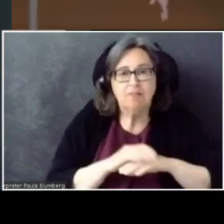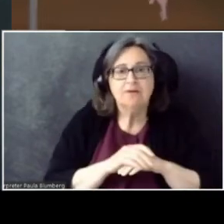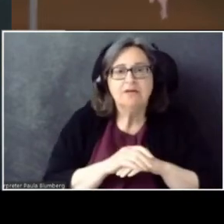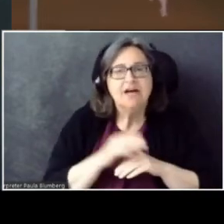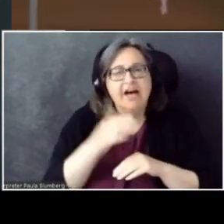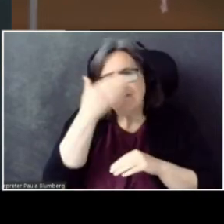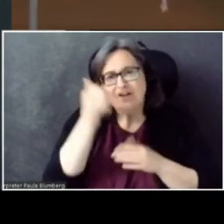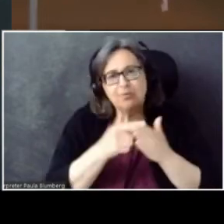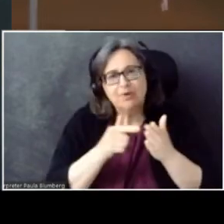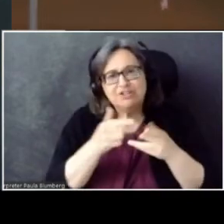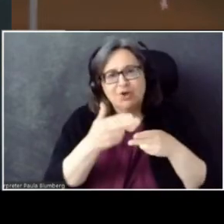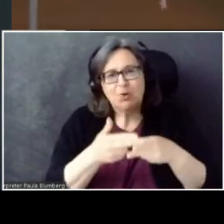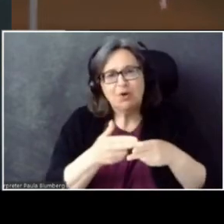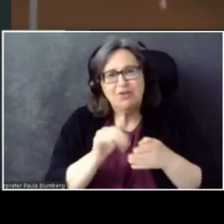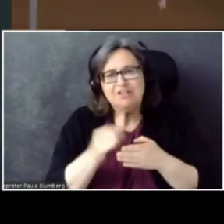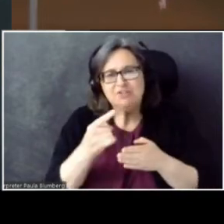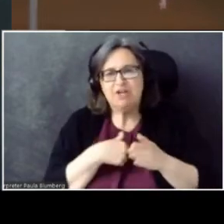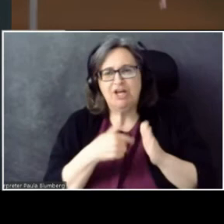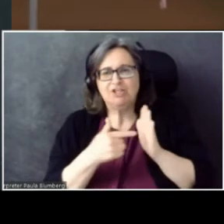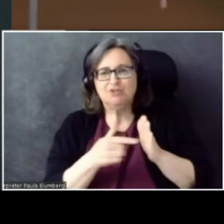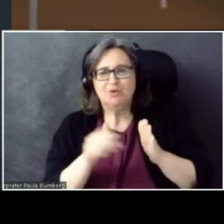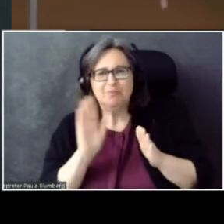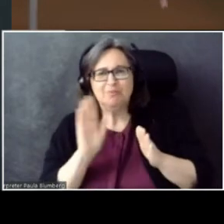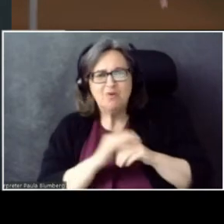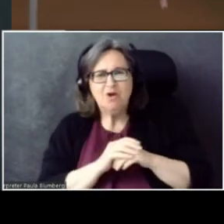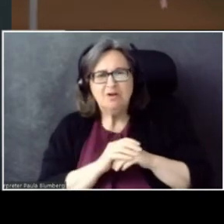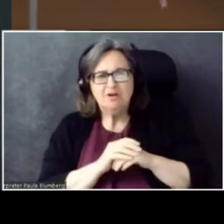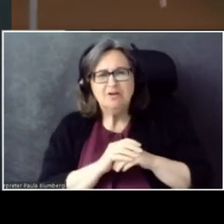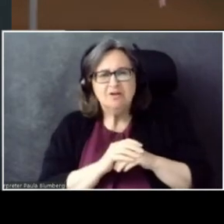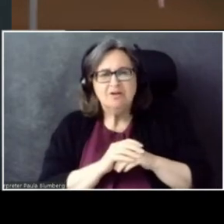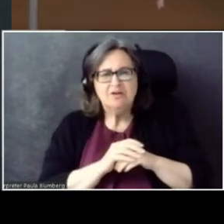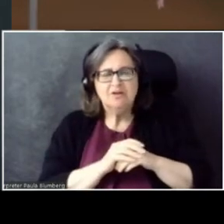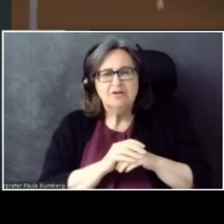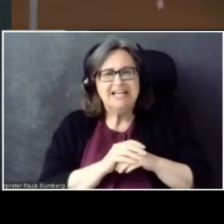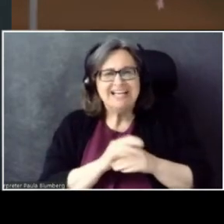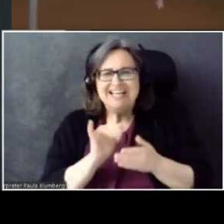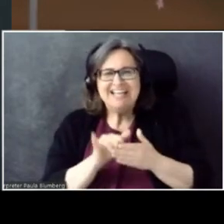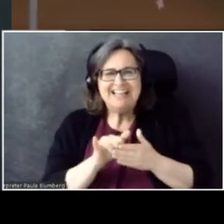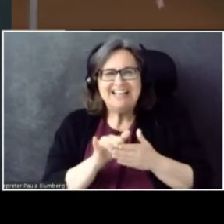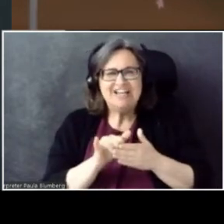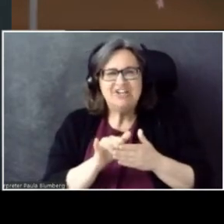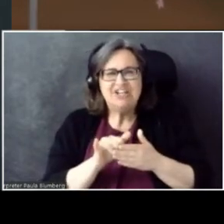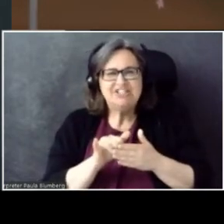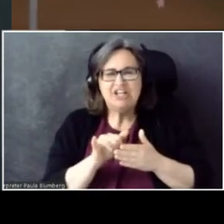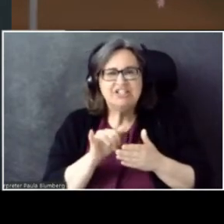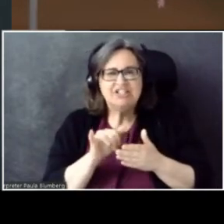But it was the one I showed originally. That's just like: Capture a single phrase.